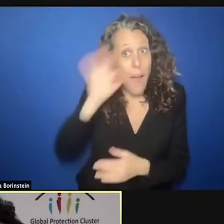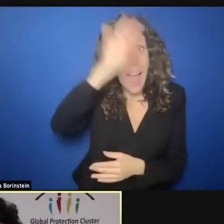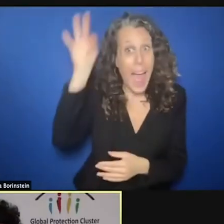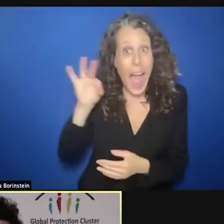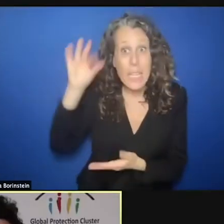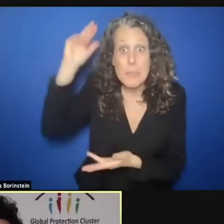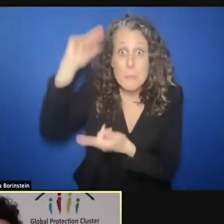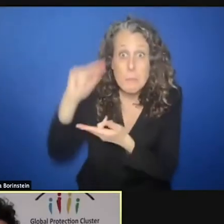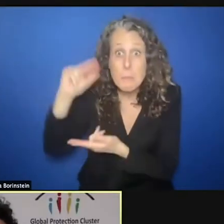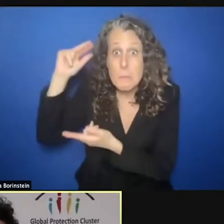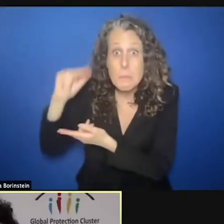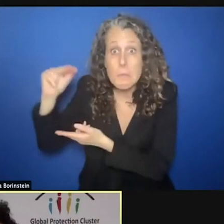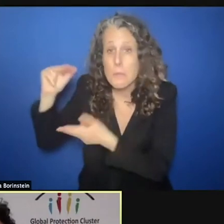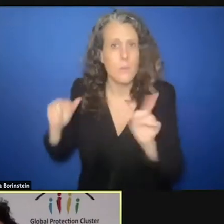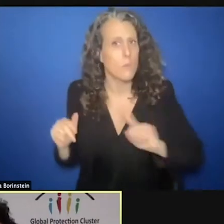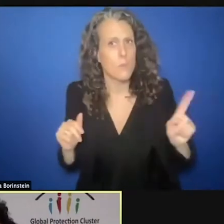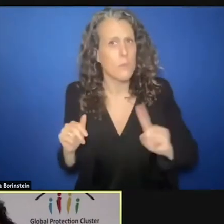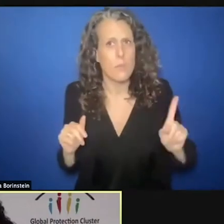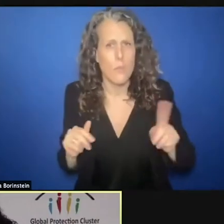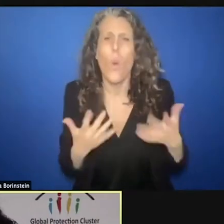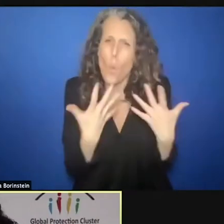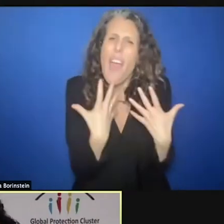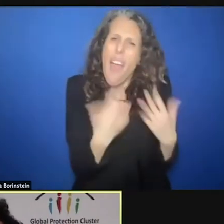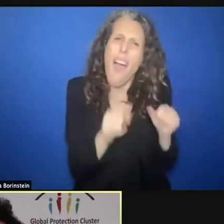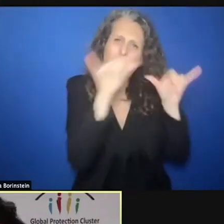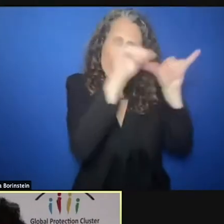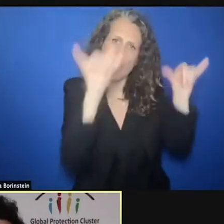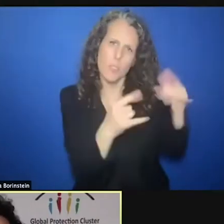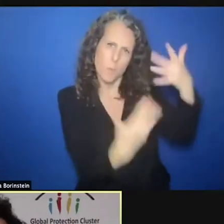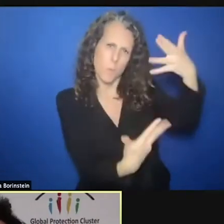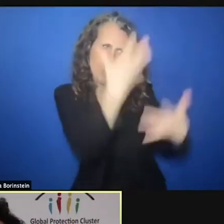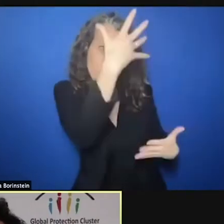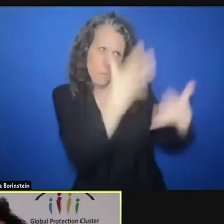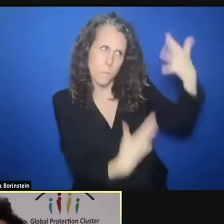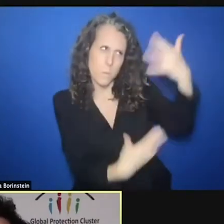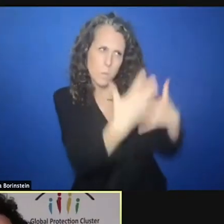have responsible machineries of deciding how much to ask. We measure needs. We also